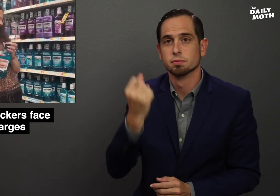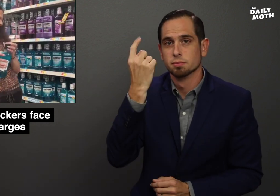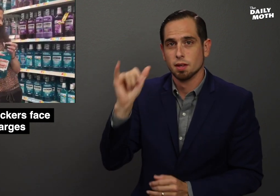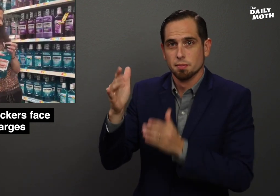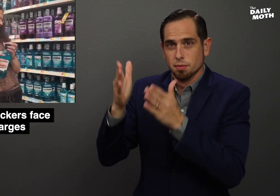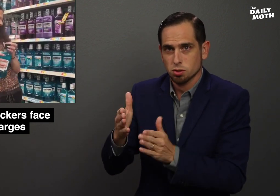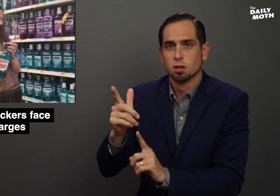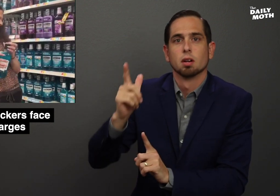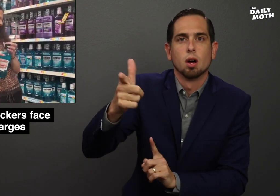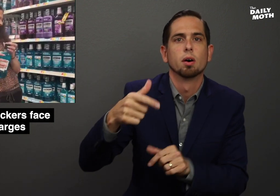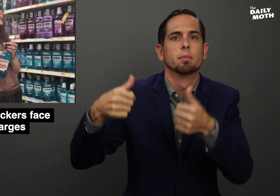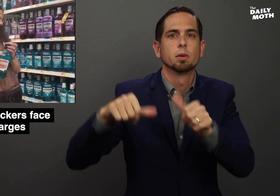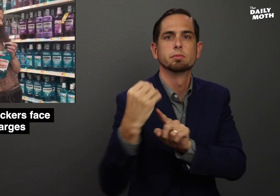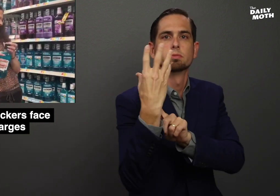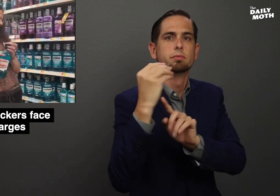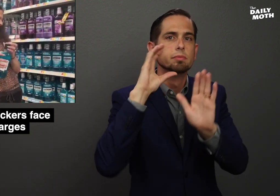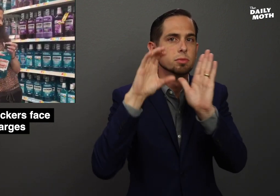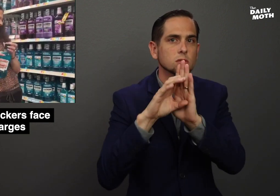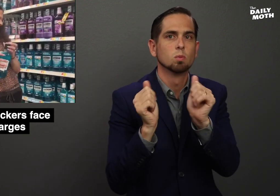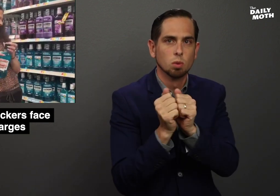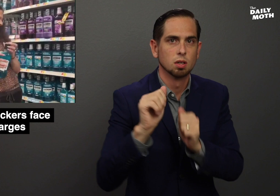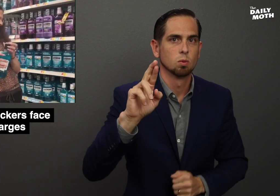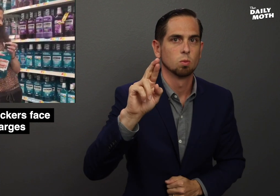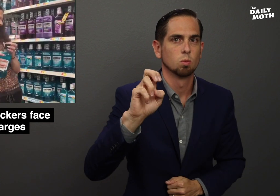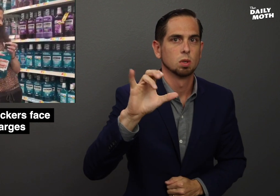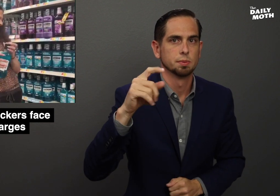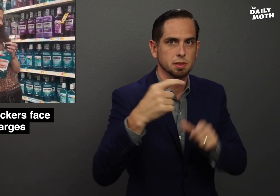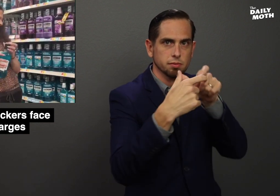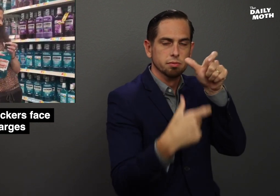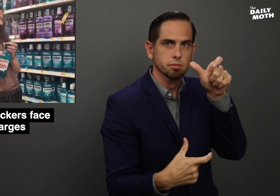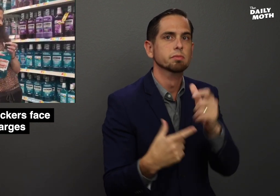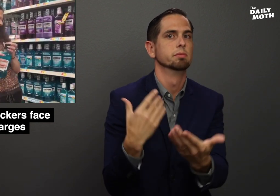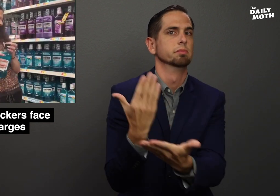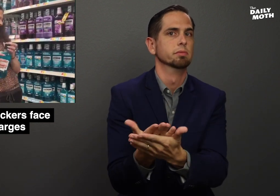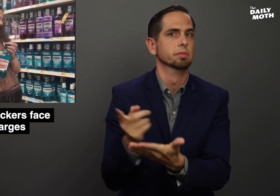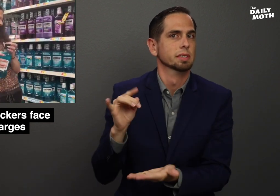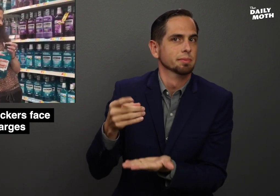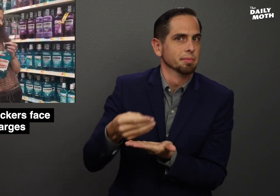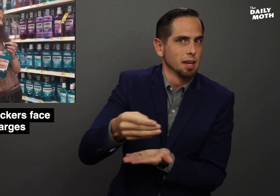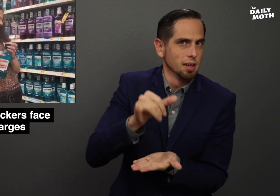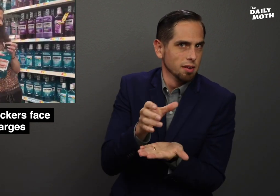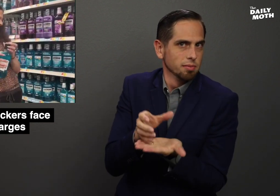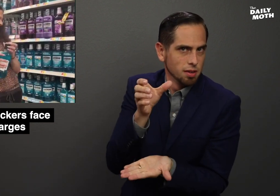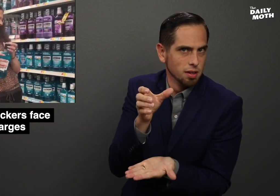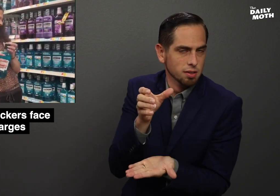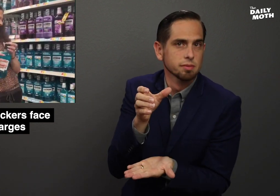The person later posted pictures of a receipt to show they purchased it.